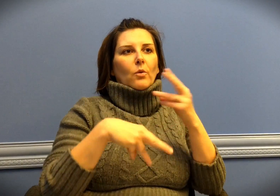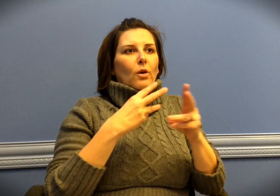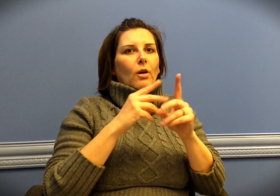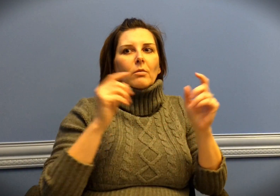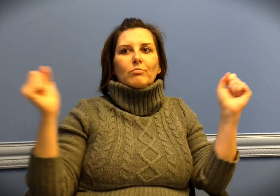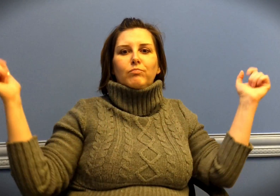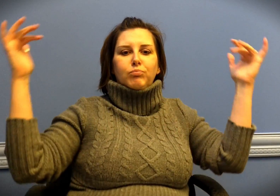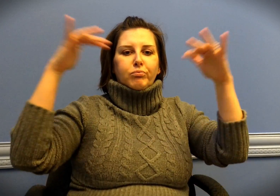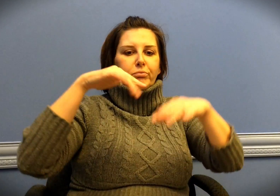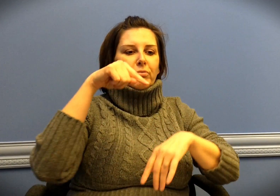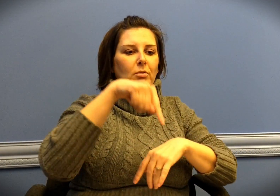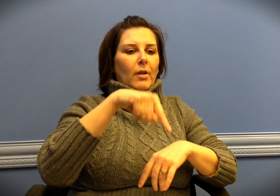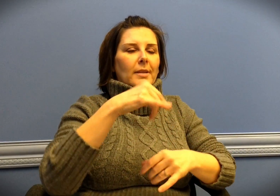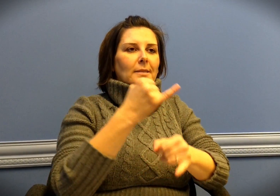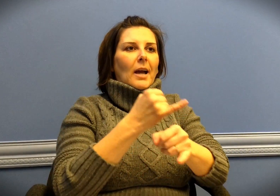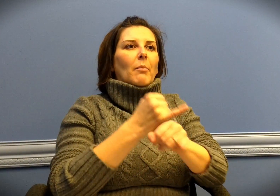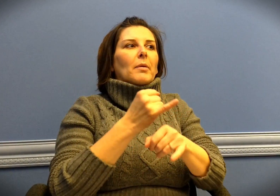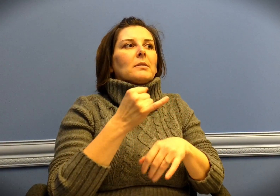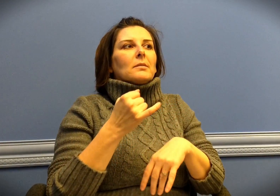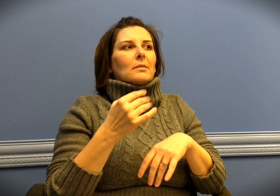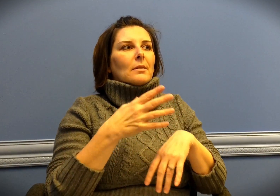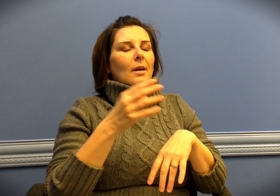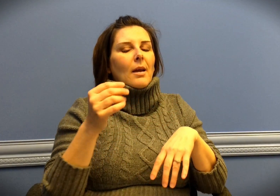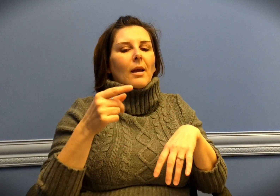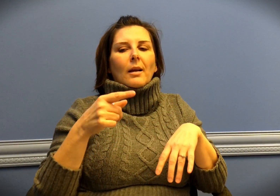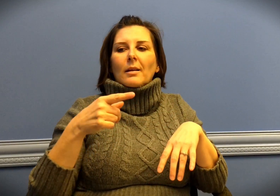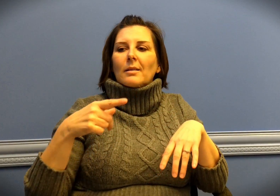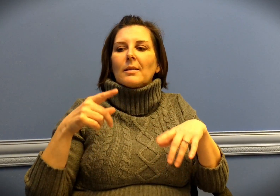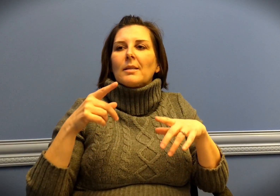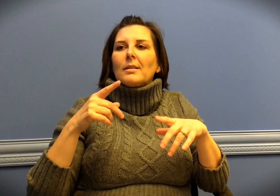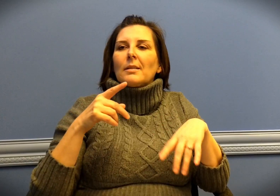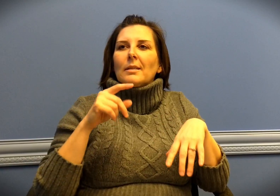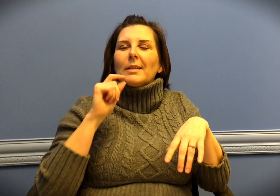from all parts of the world, and they would all come together at the campus.